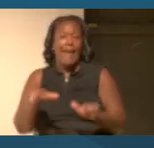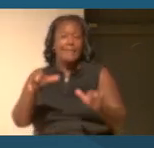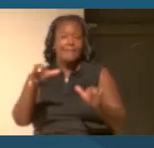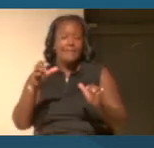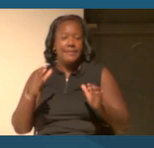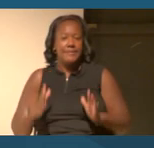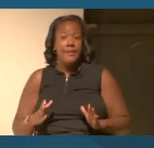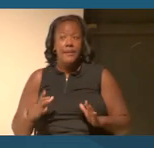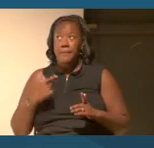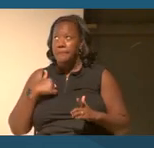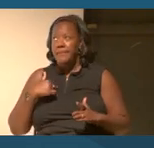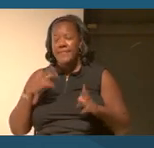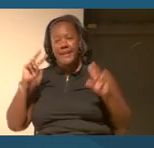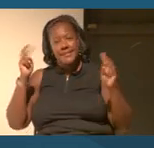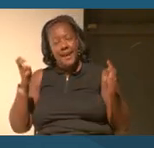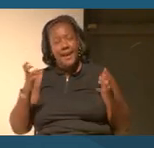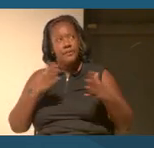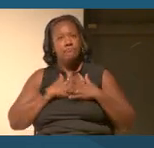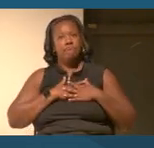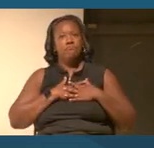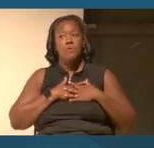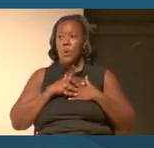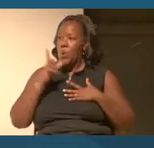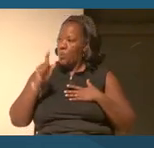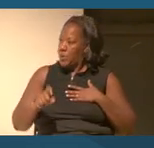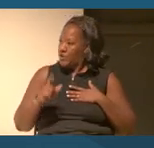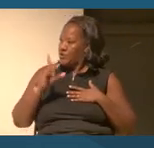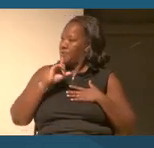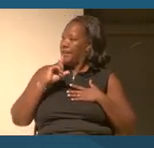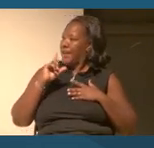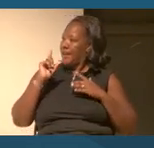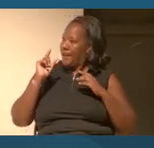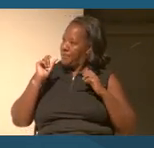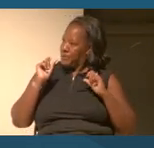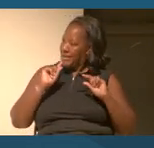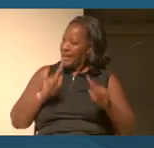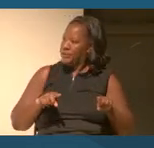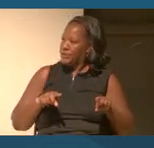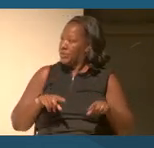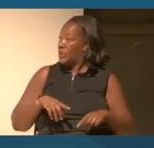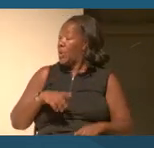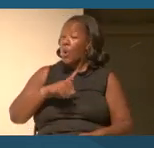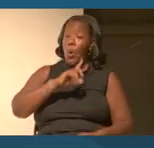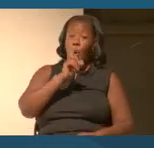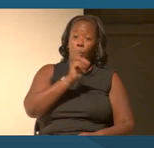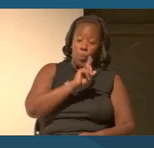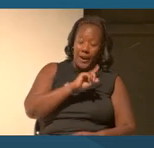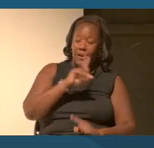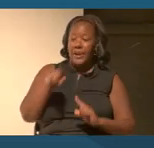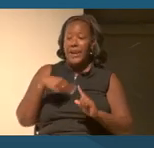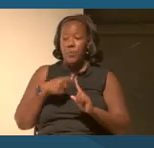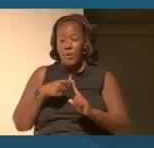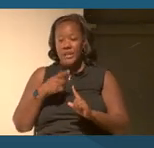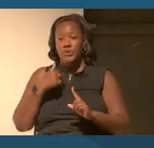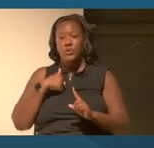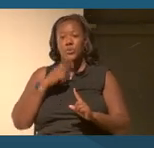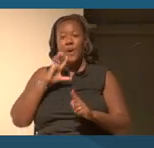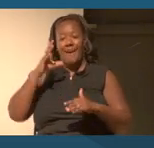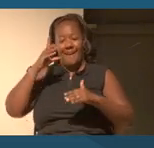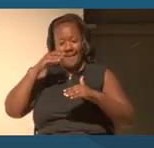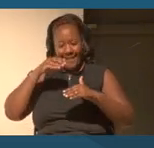All of us need to be able to answer the question where and when do I enter into this history?